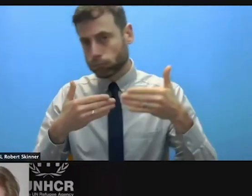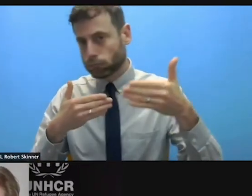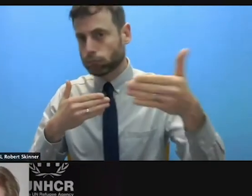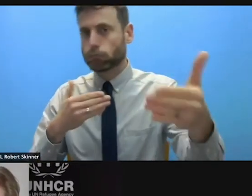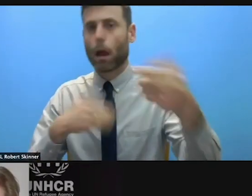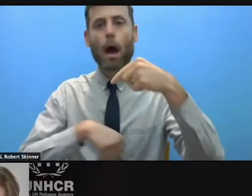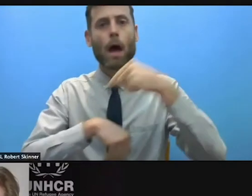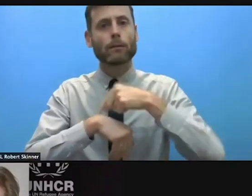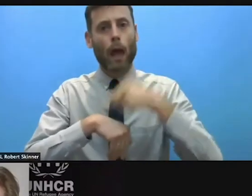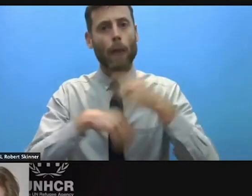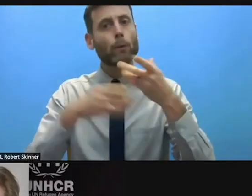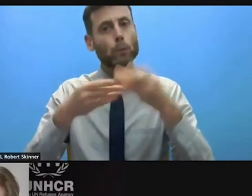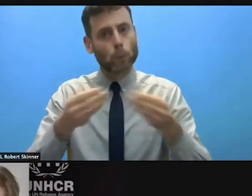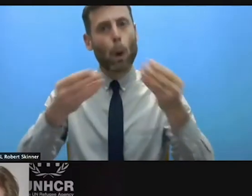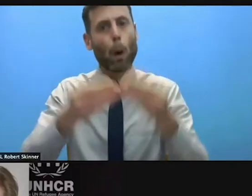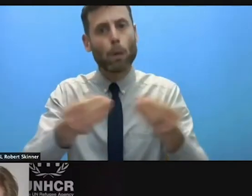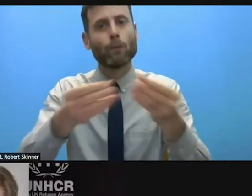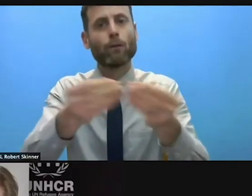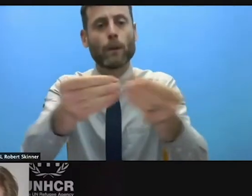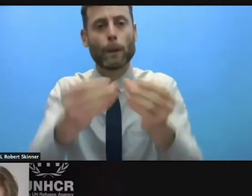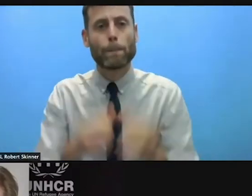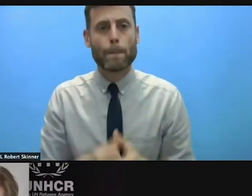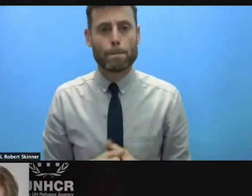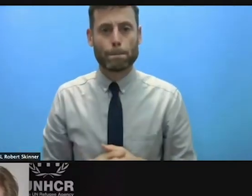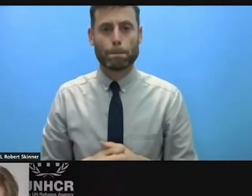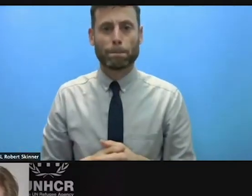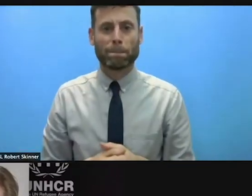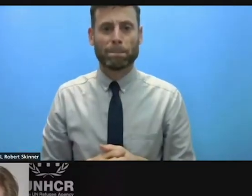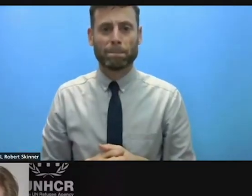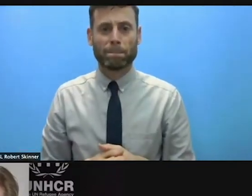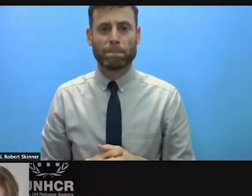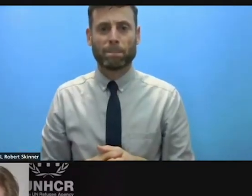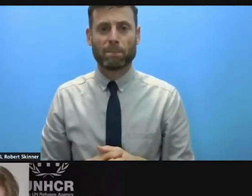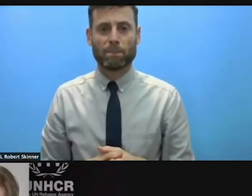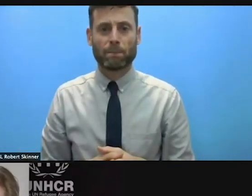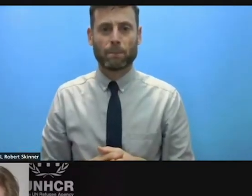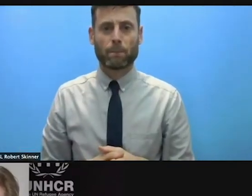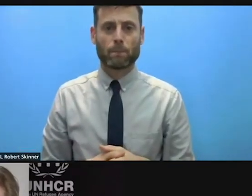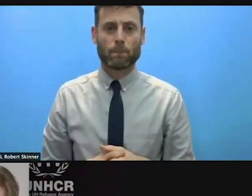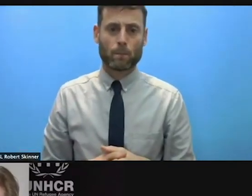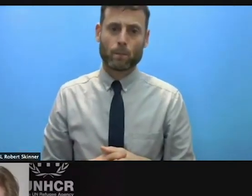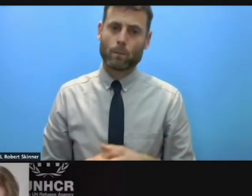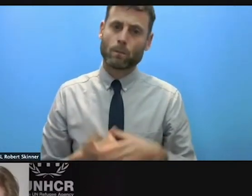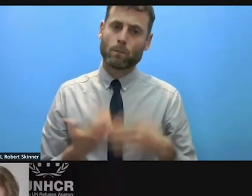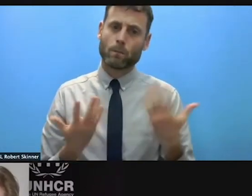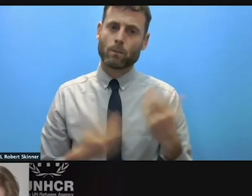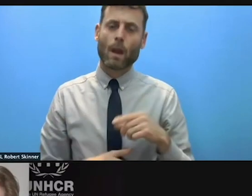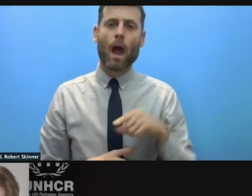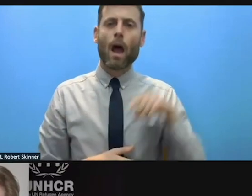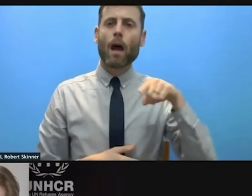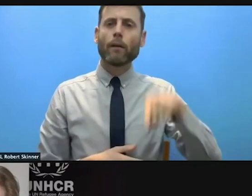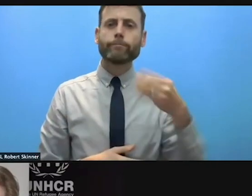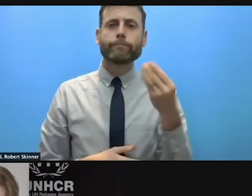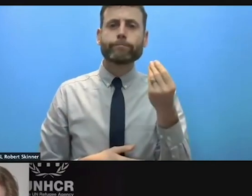because people think it doesn't save lives. Now what can we do to change that narrative?